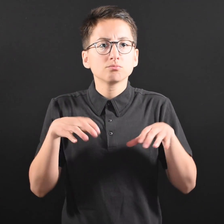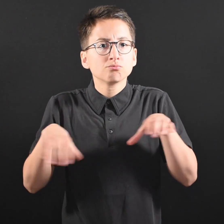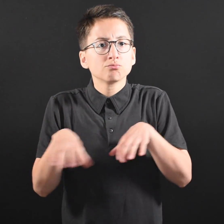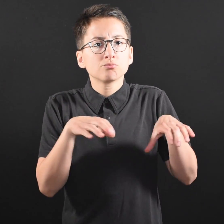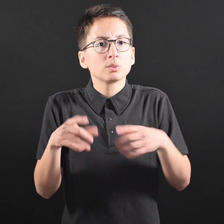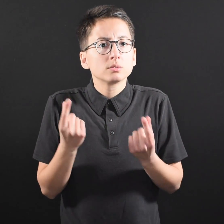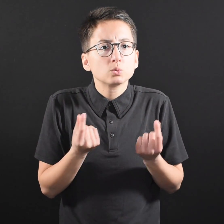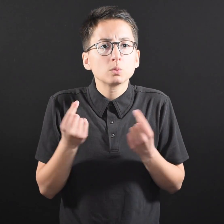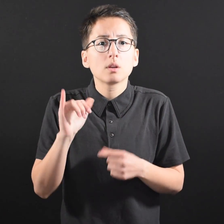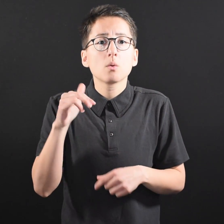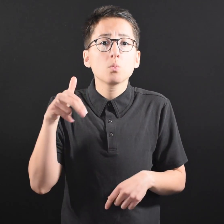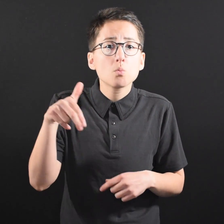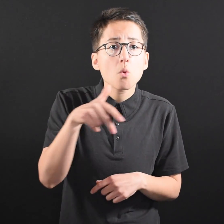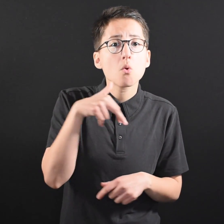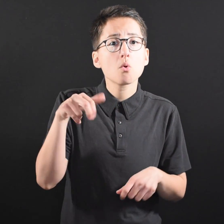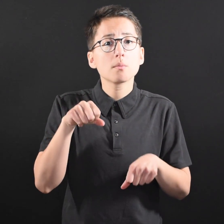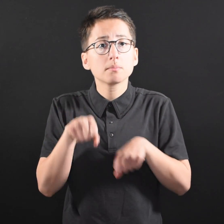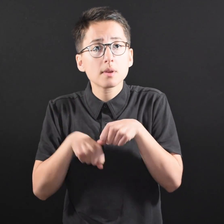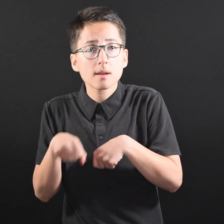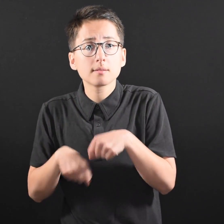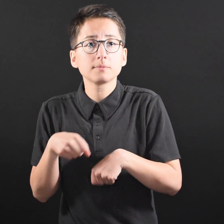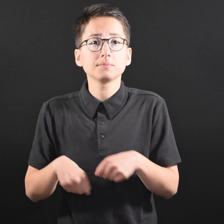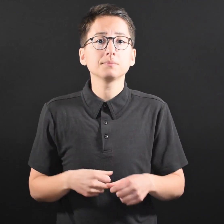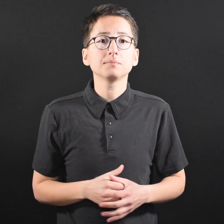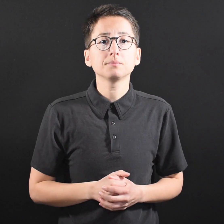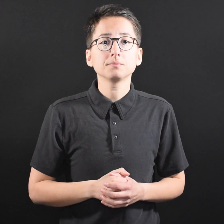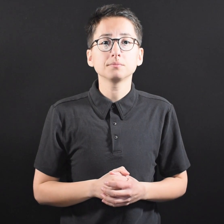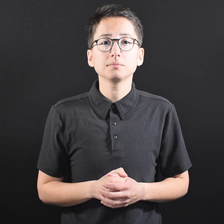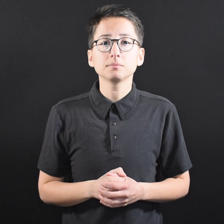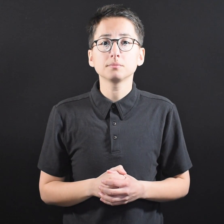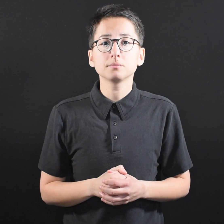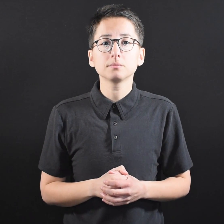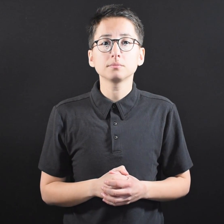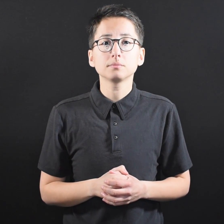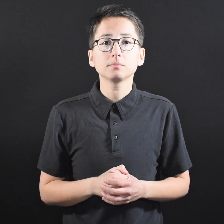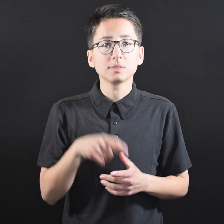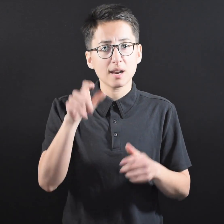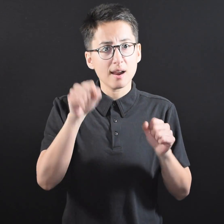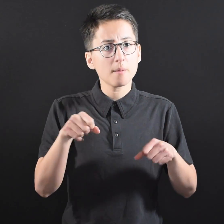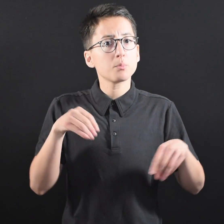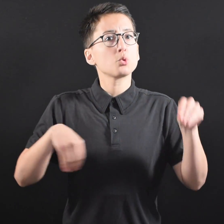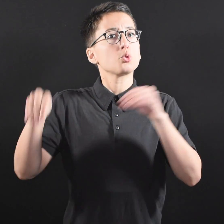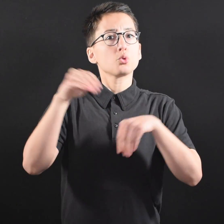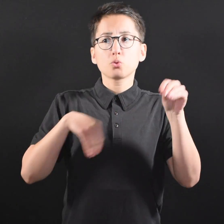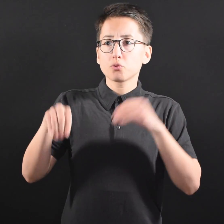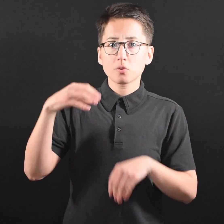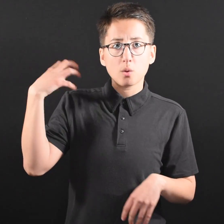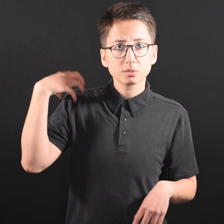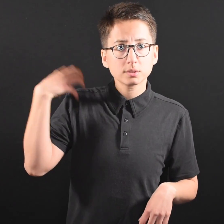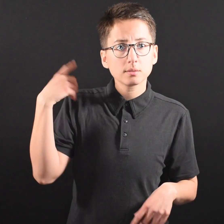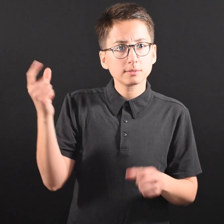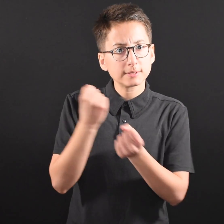Find the type of exercise that works best for you. ● You can move safely outdoors in a number of